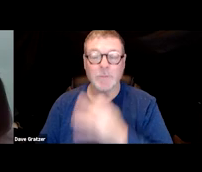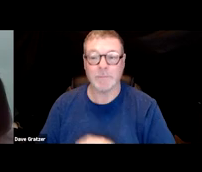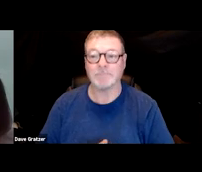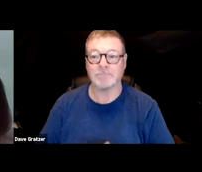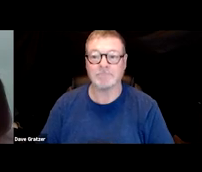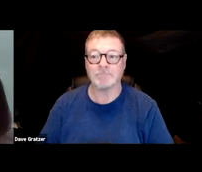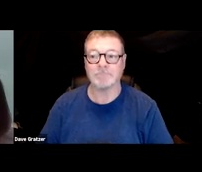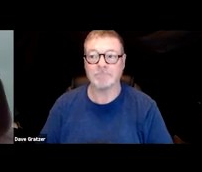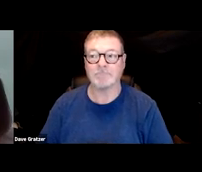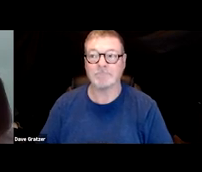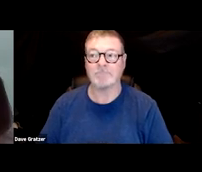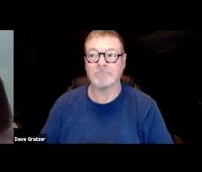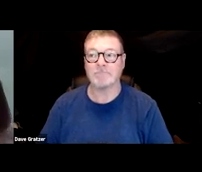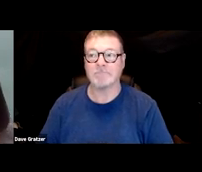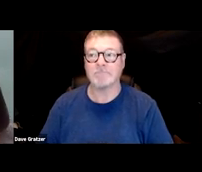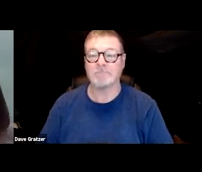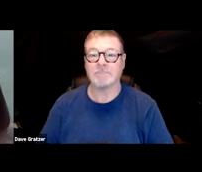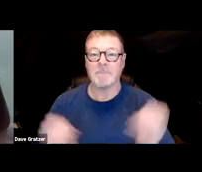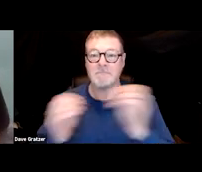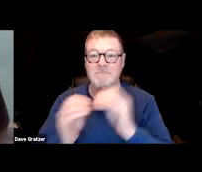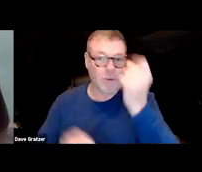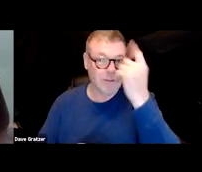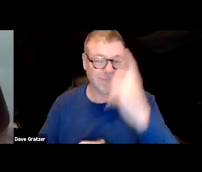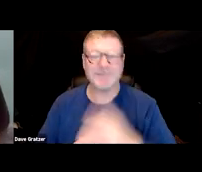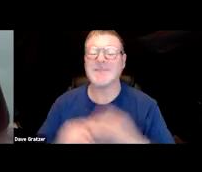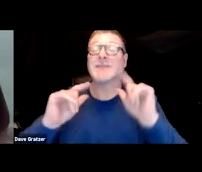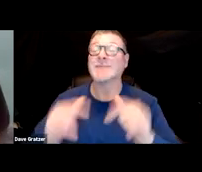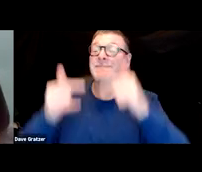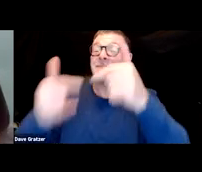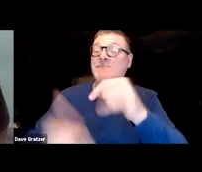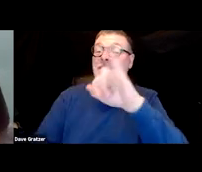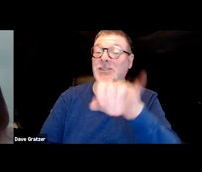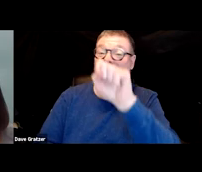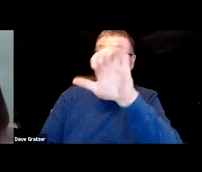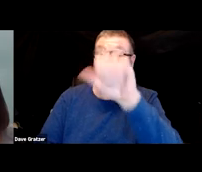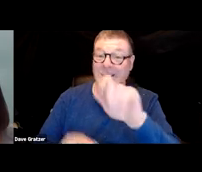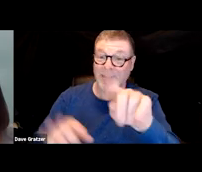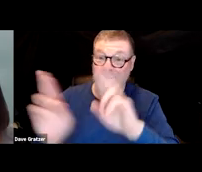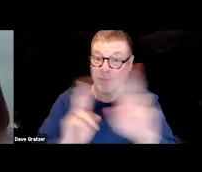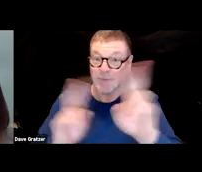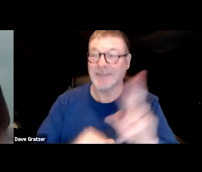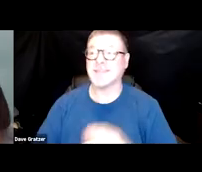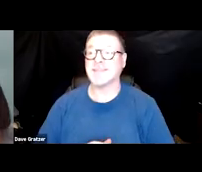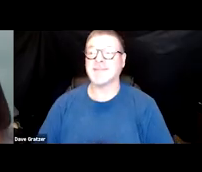that Jessica talks about a little bit more understandable. So Jessica, are you ready to do your presentation?